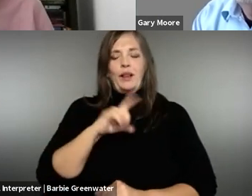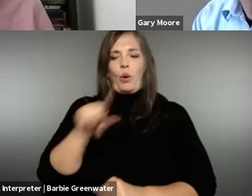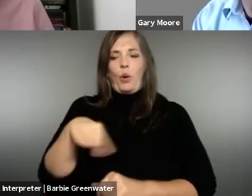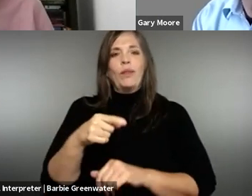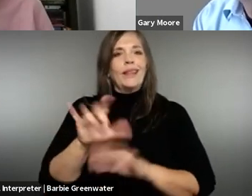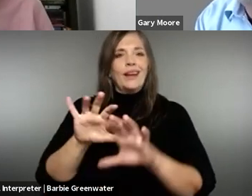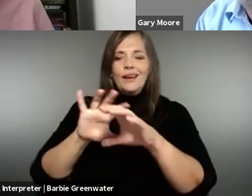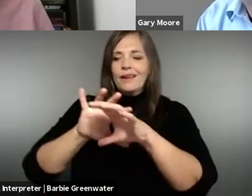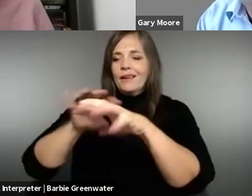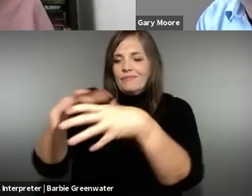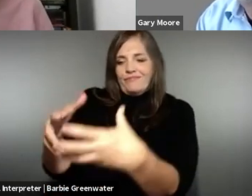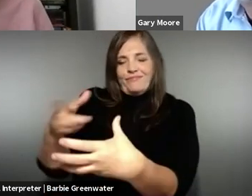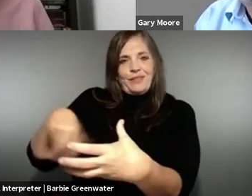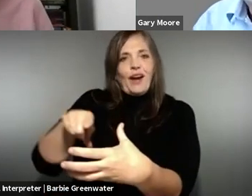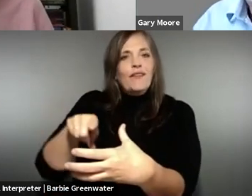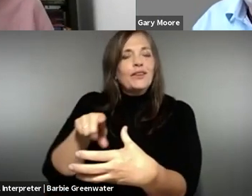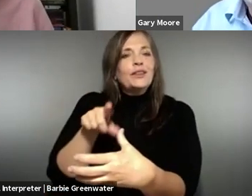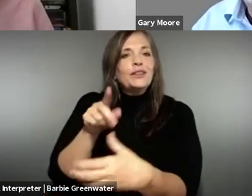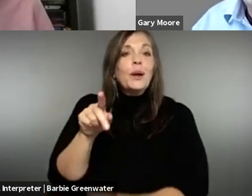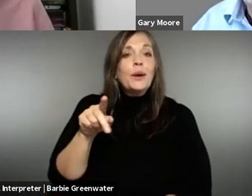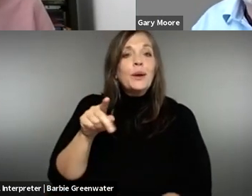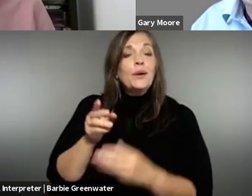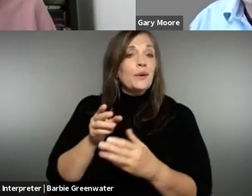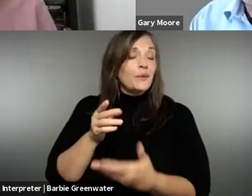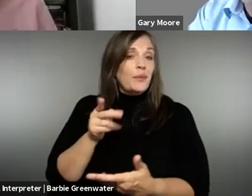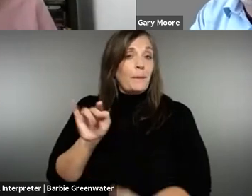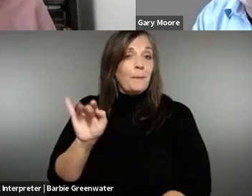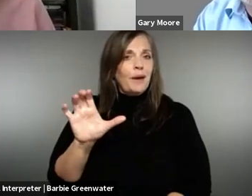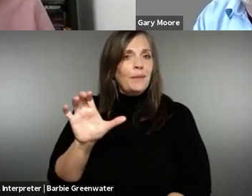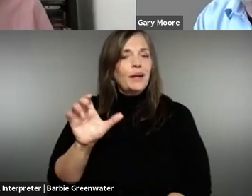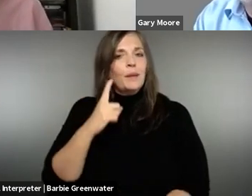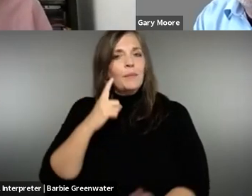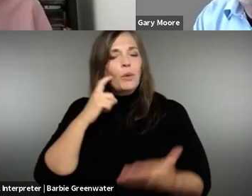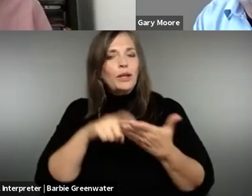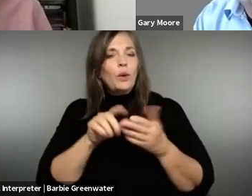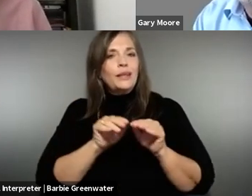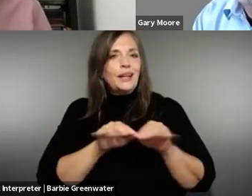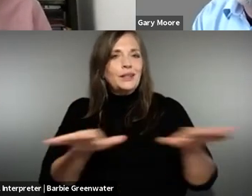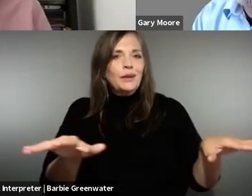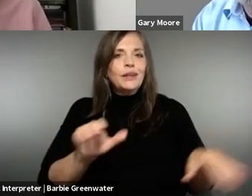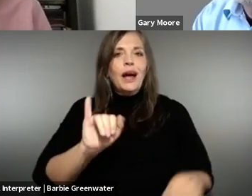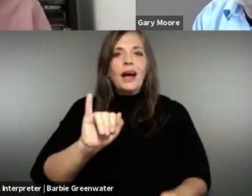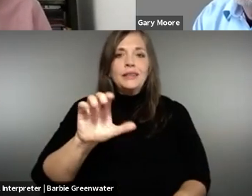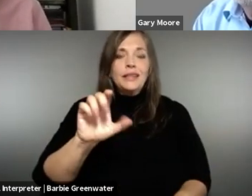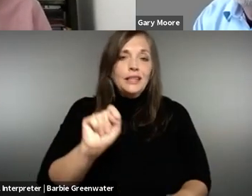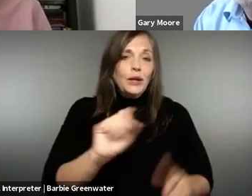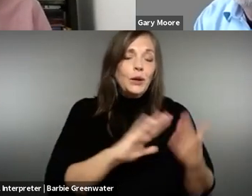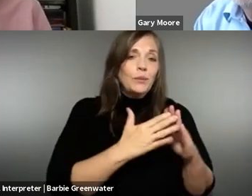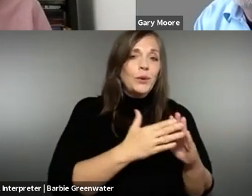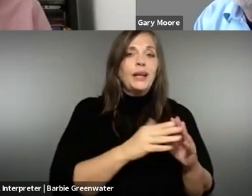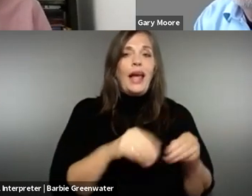web accessibility directive is only sort of covering the public sector, we have so many proof of how it sort of trickles down or spreads out to the